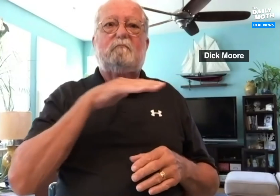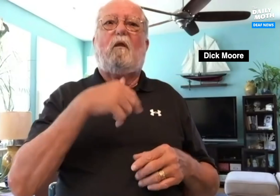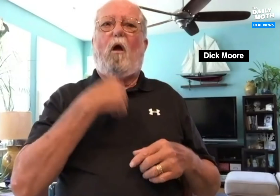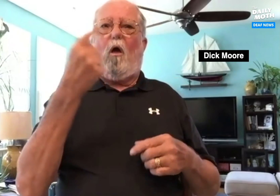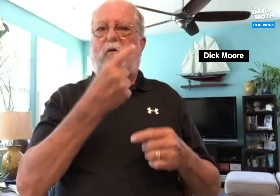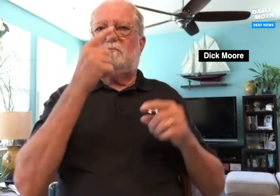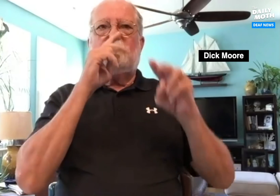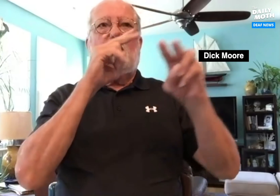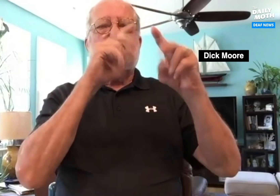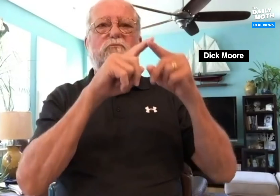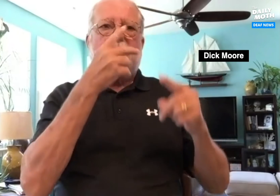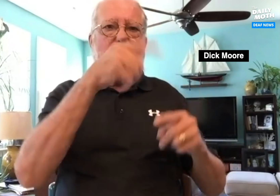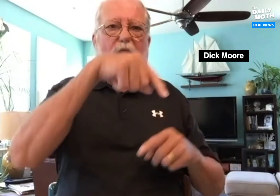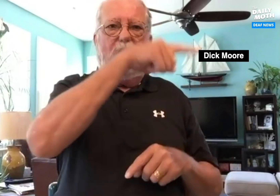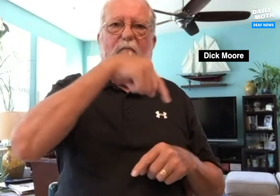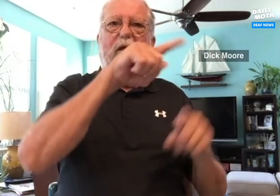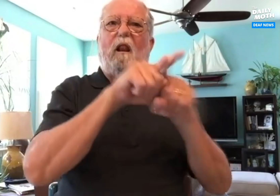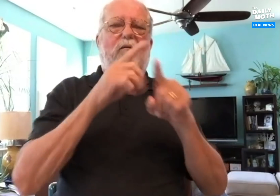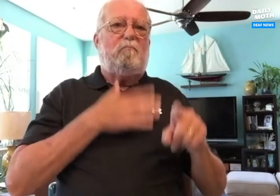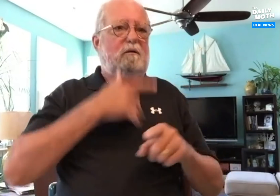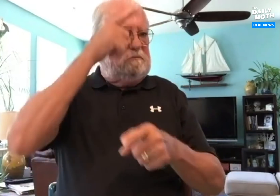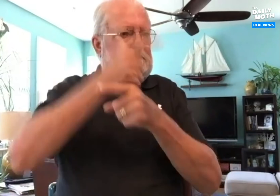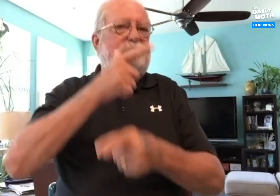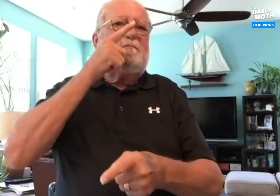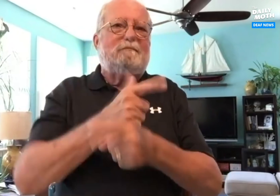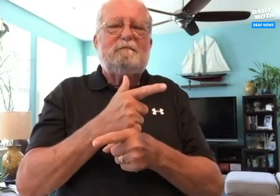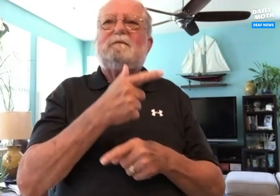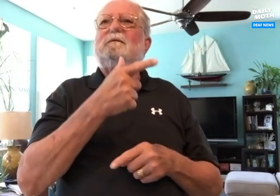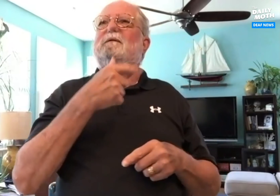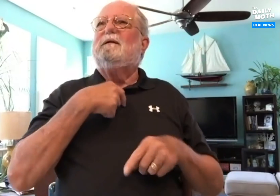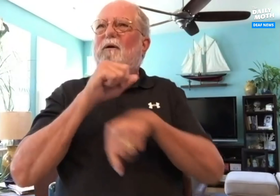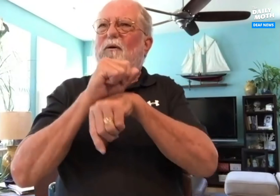With them, I'd always look forward to seeing them at work every day. They're like siblings.